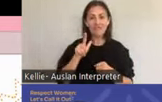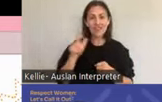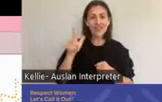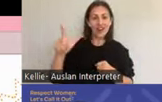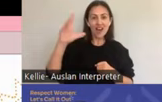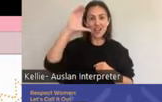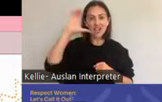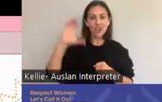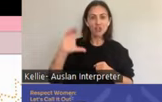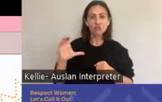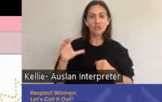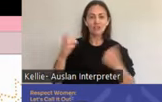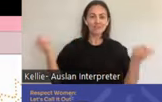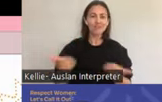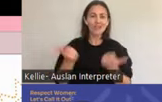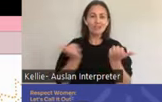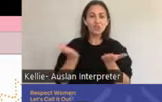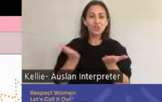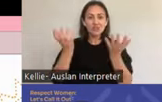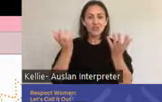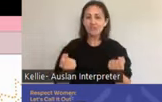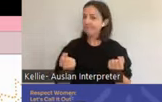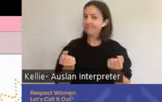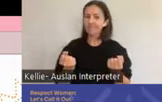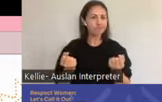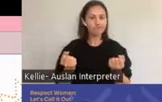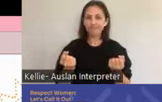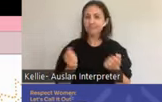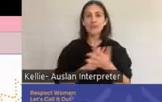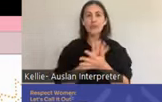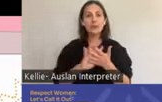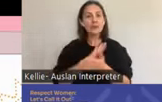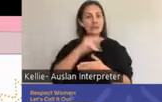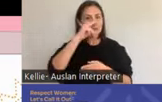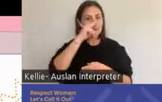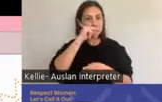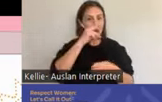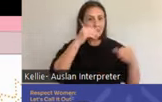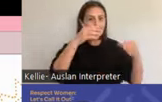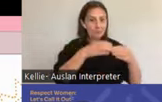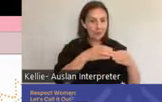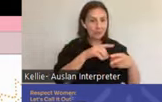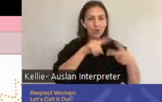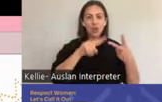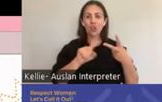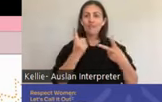diverse population groups including young people, First Nation Australians, gender diverse people,